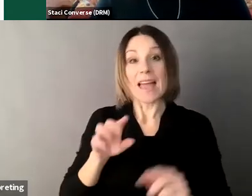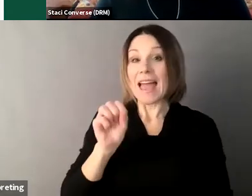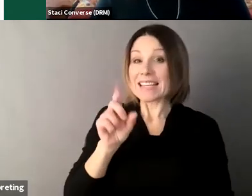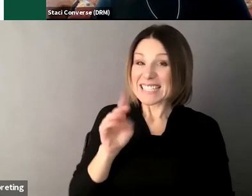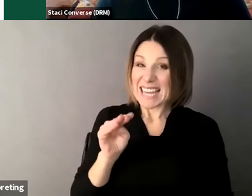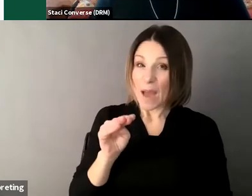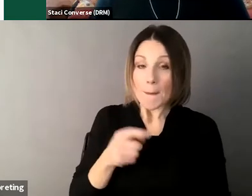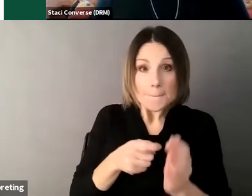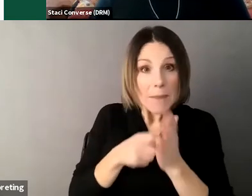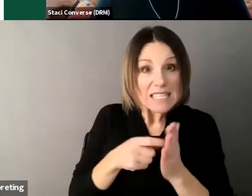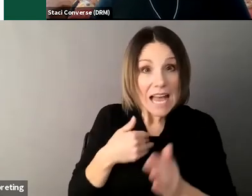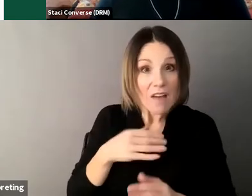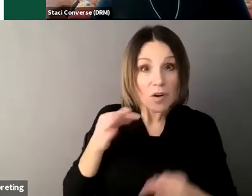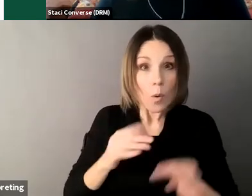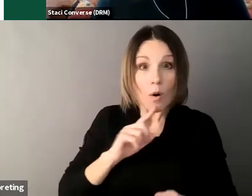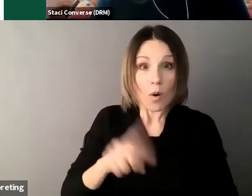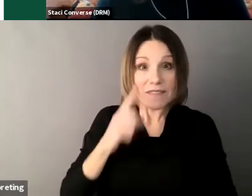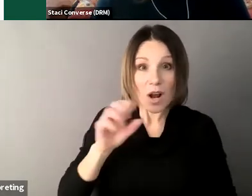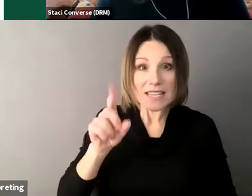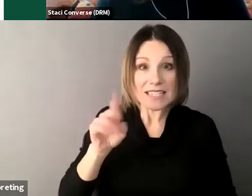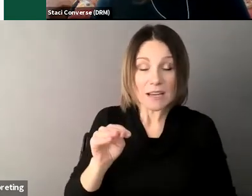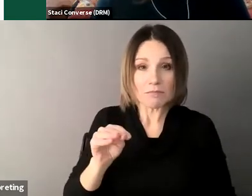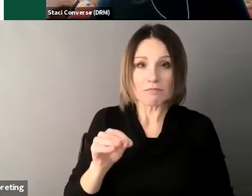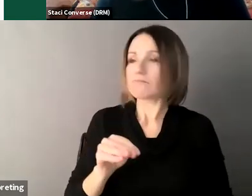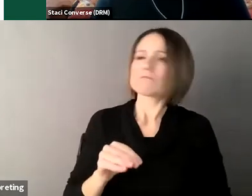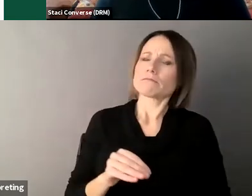um that supported decision-making can be created by a court order